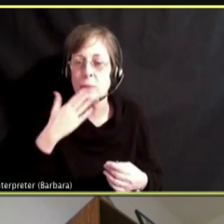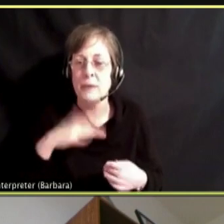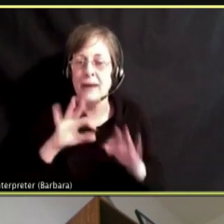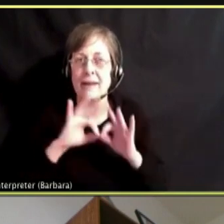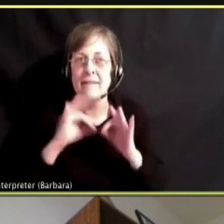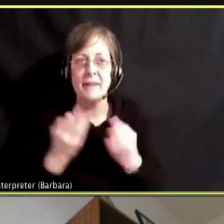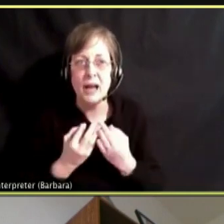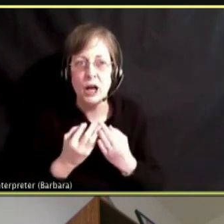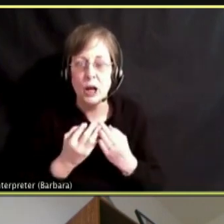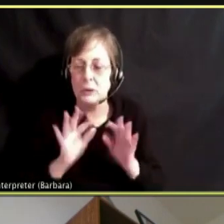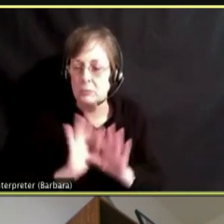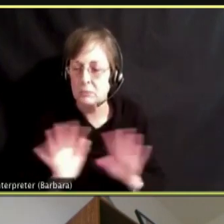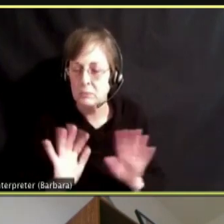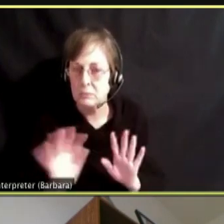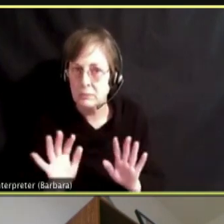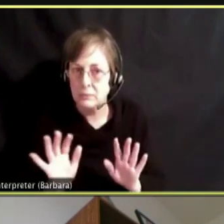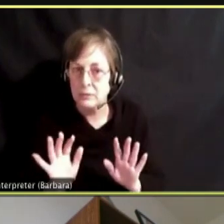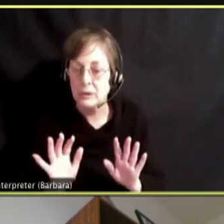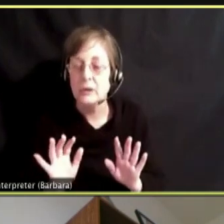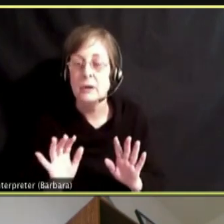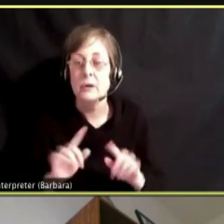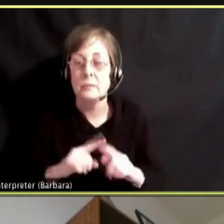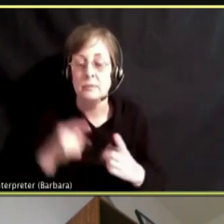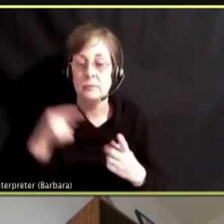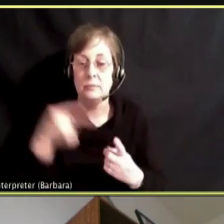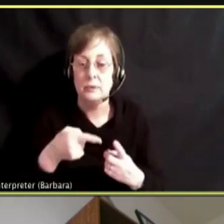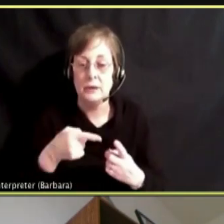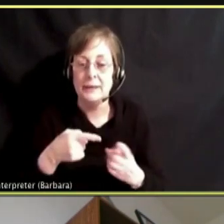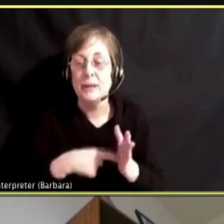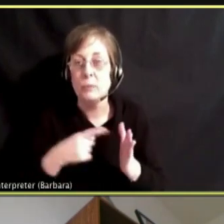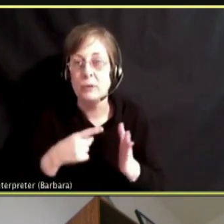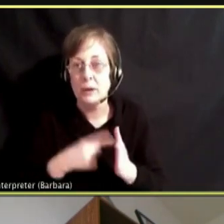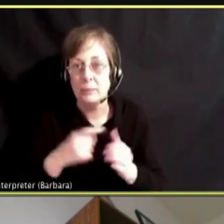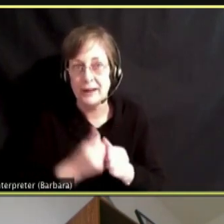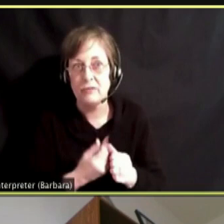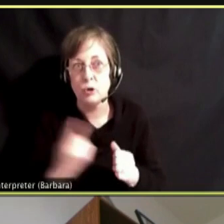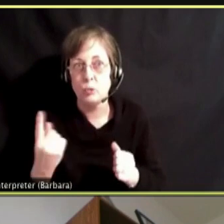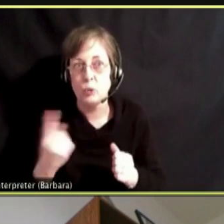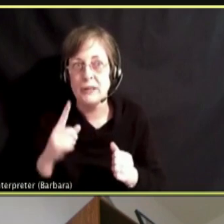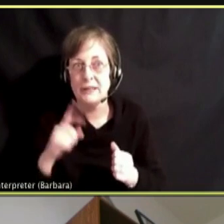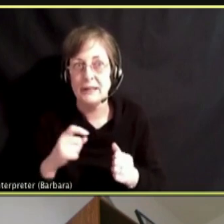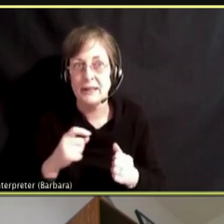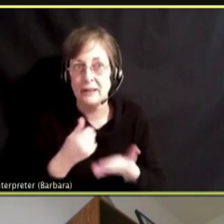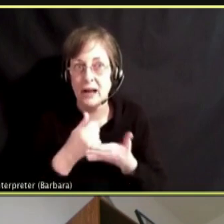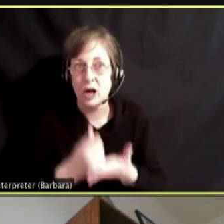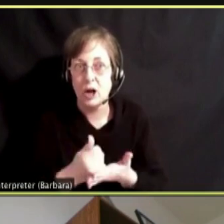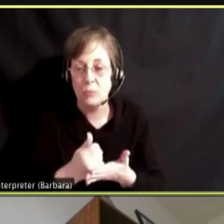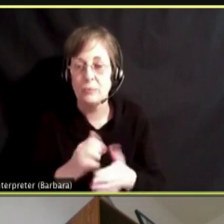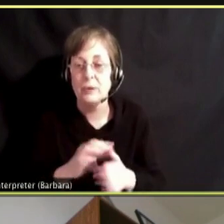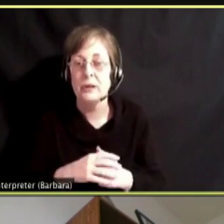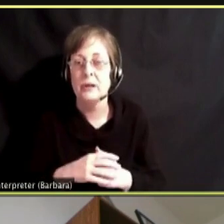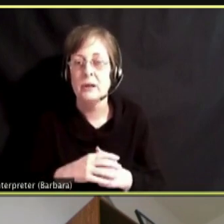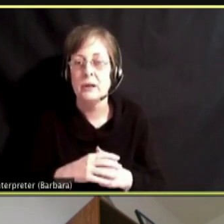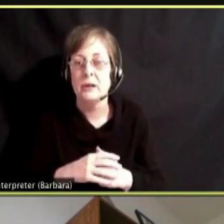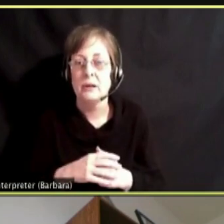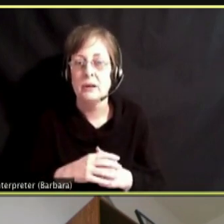OF THAT NATURE. AT TIMES EVERYONE NEEDS A LITTLE HOPE. ESPECIALLY IF THE FUNDING IS THERE.